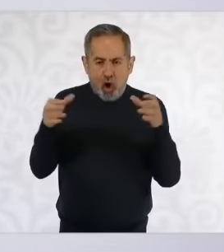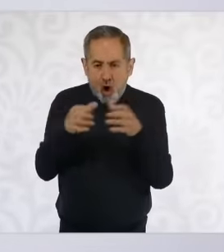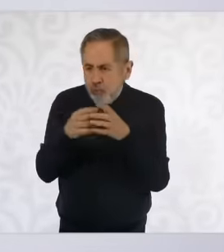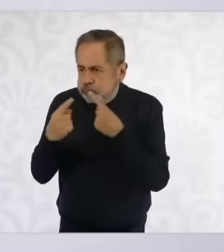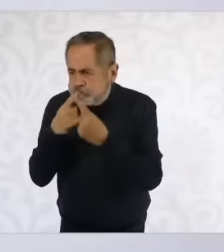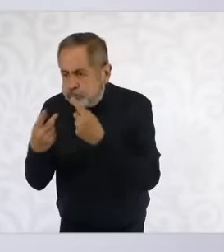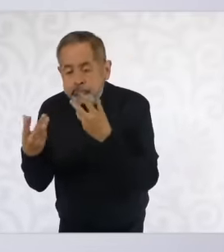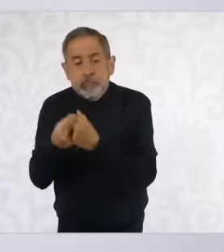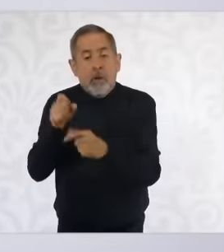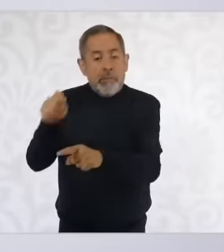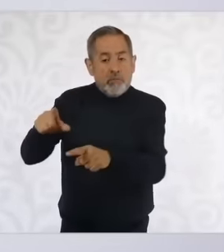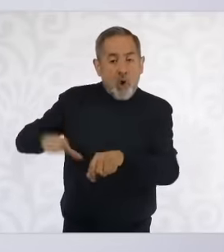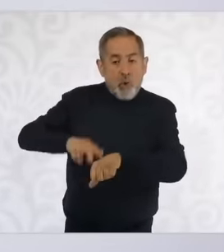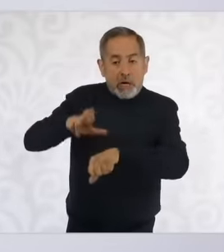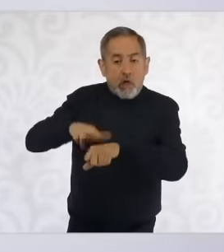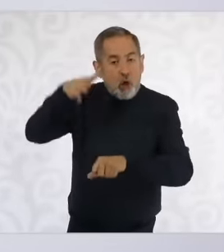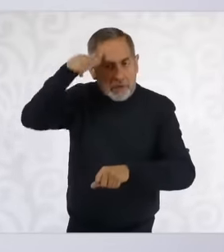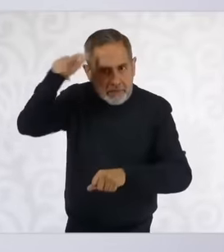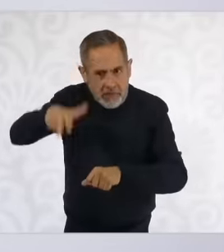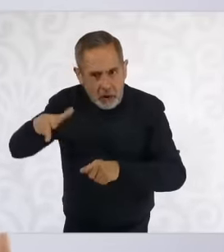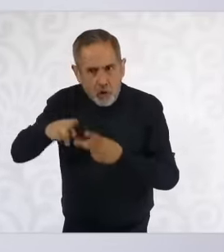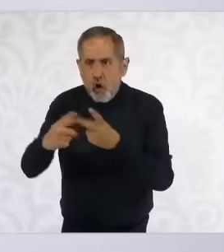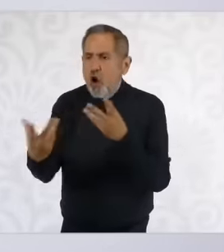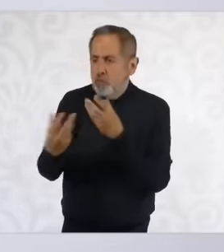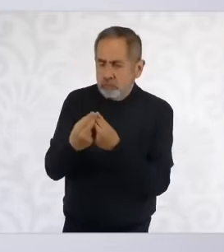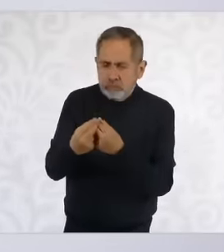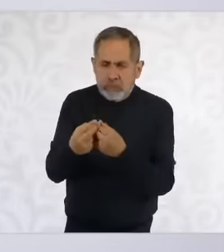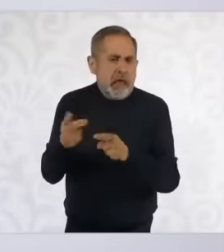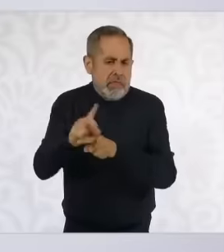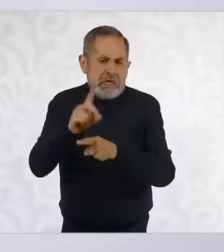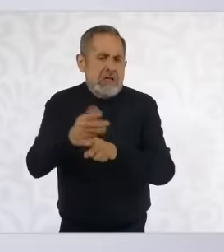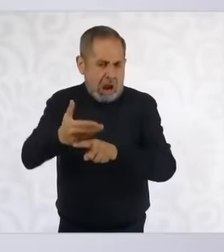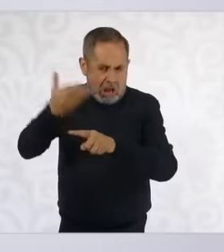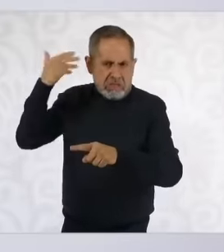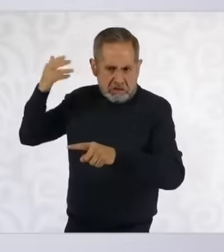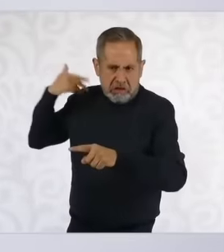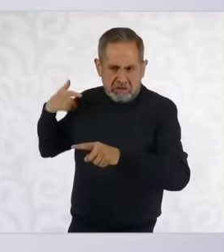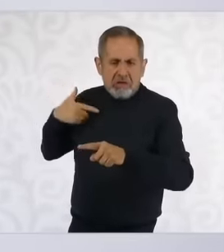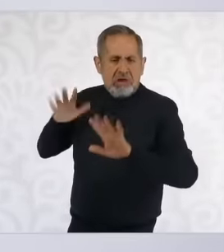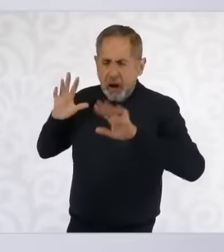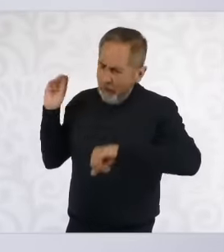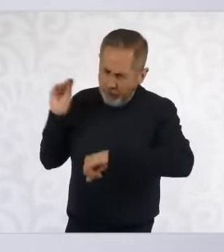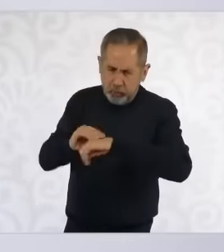governor of Hidalgo participated before we entered the government, the governor of